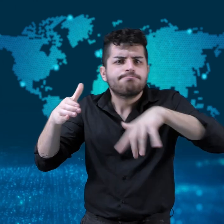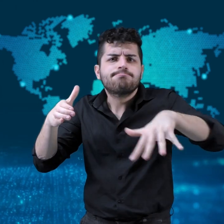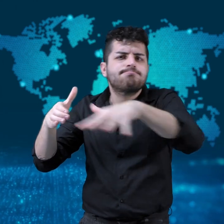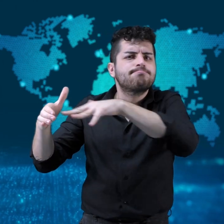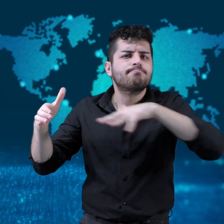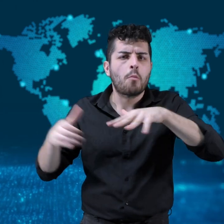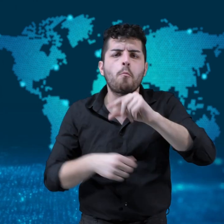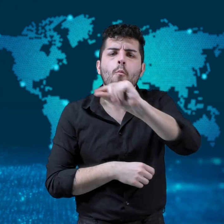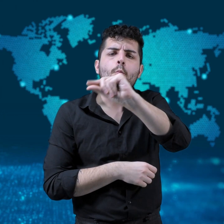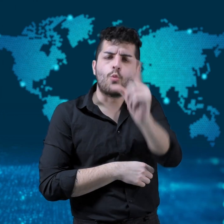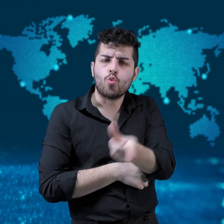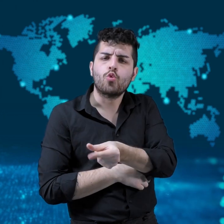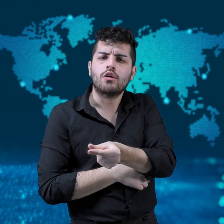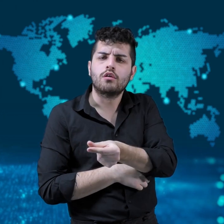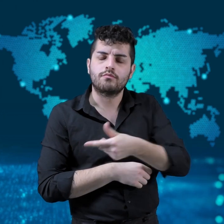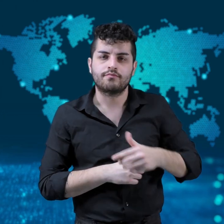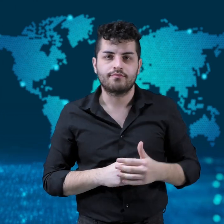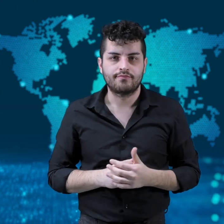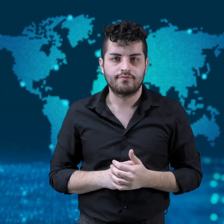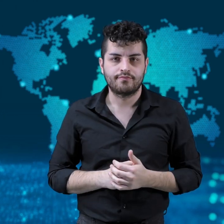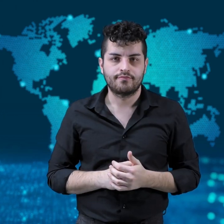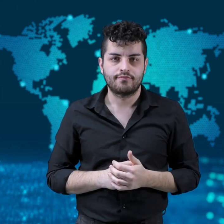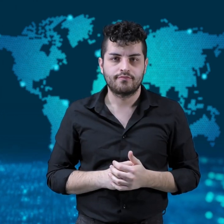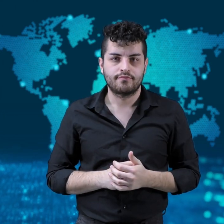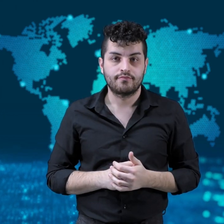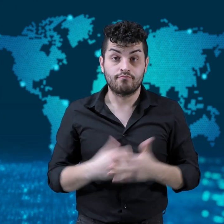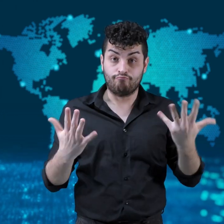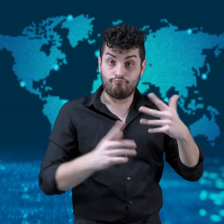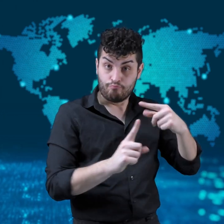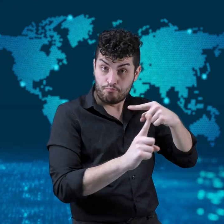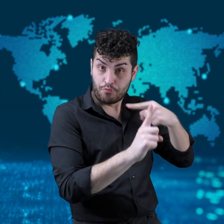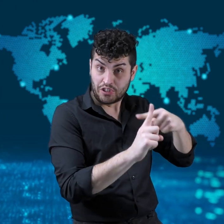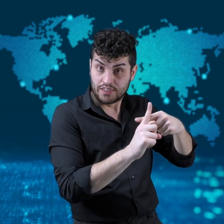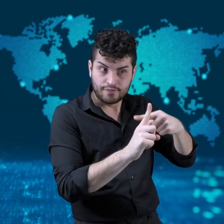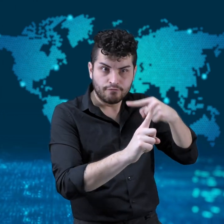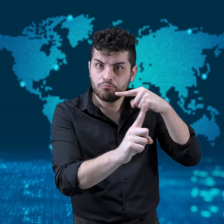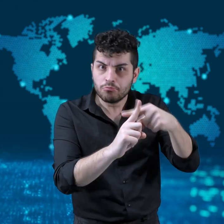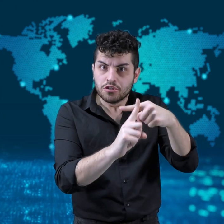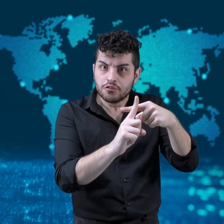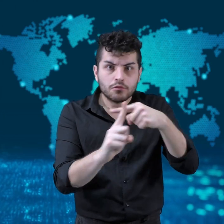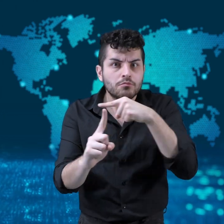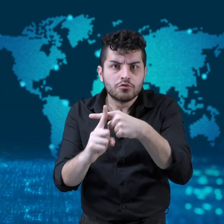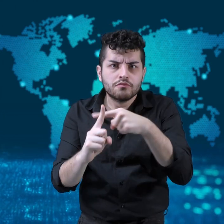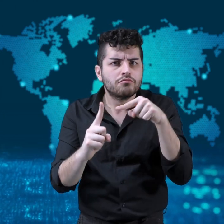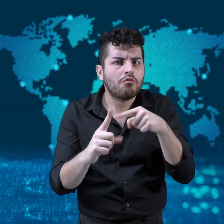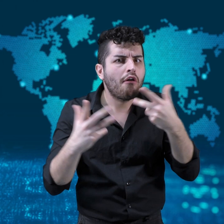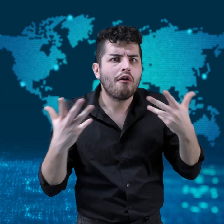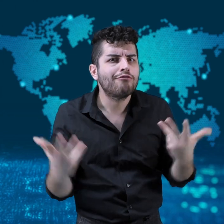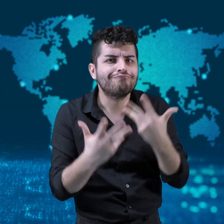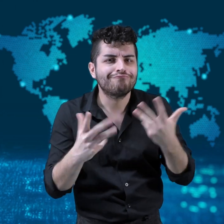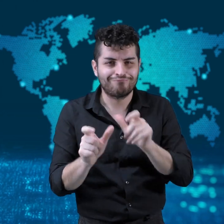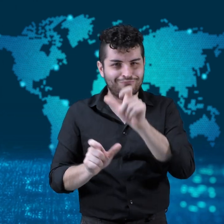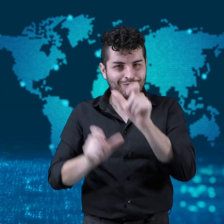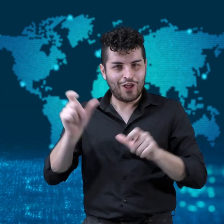be able to buy tickets to the space station.